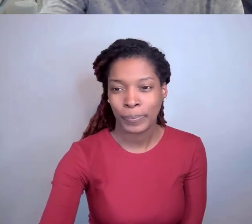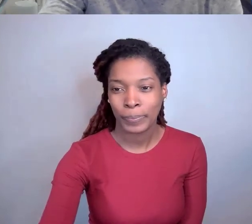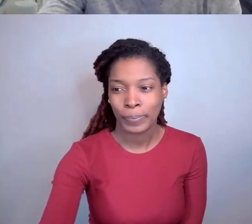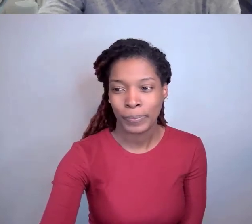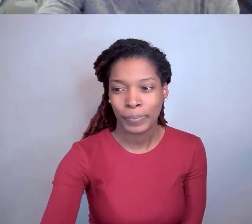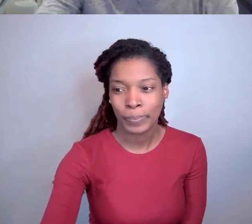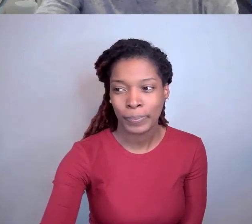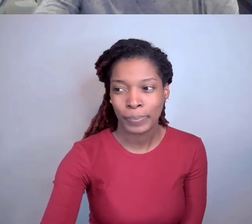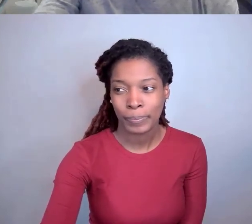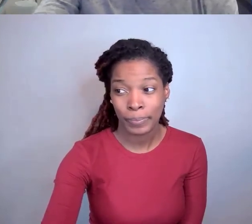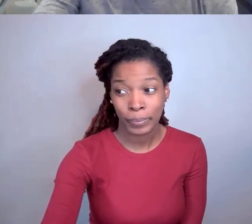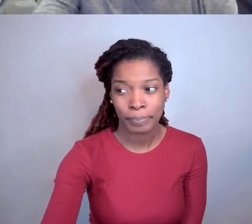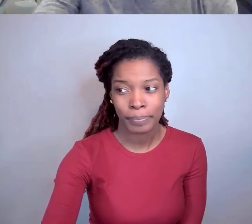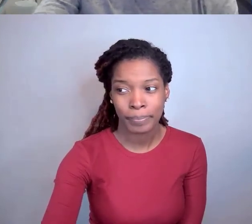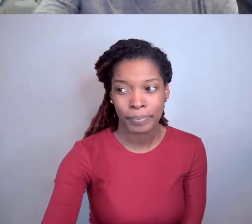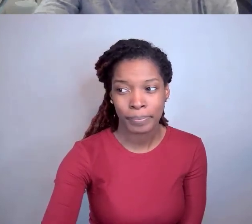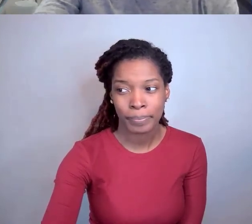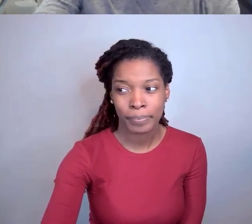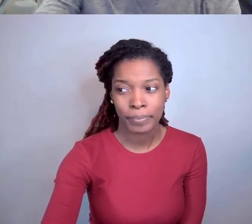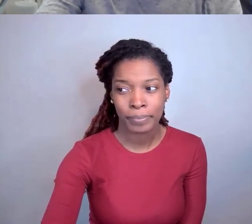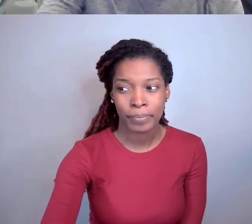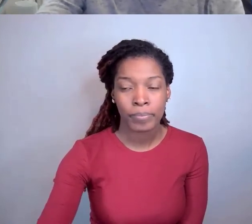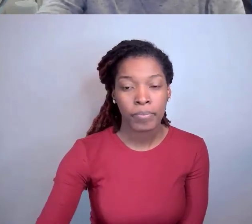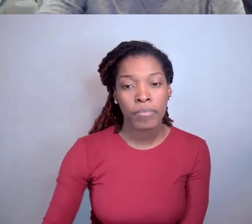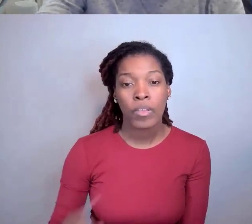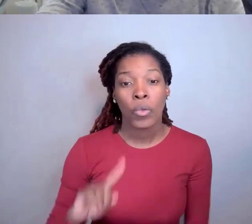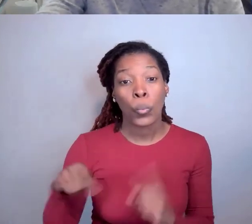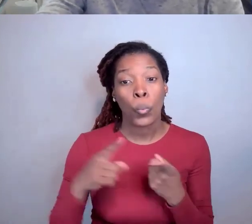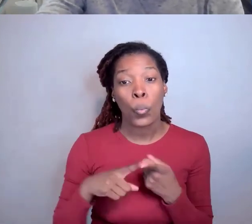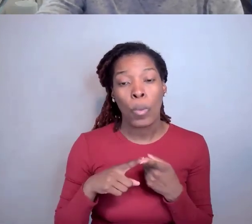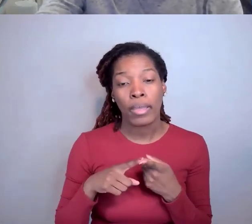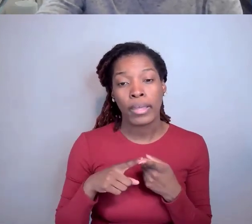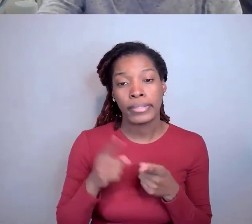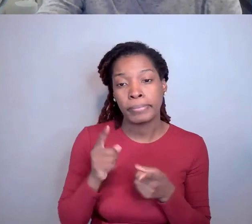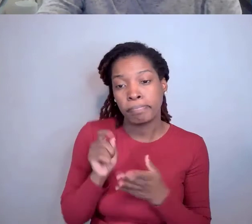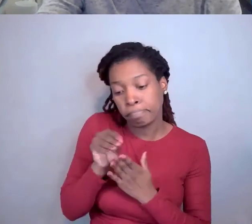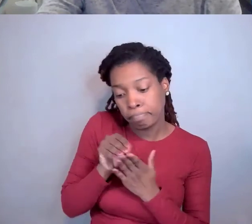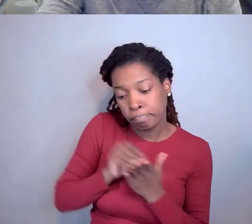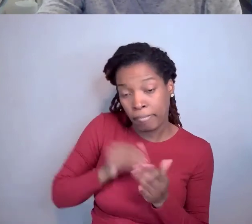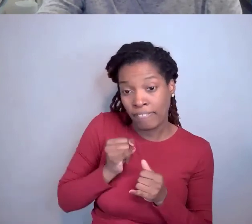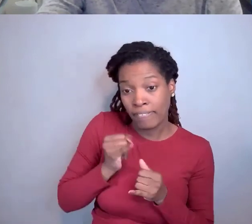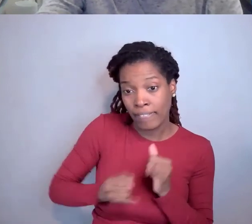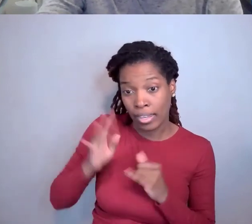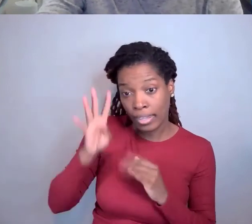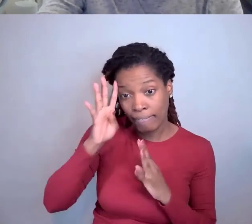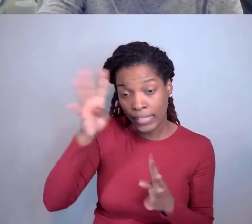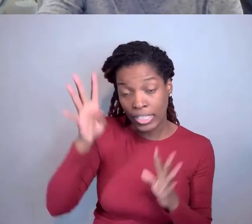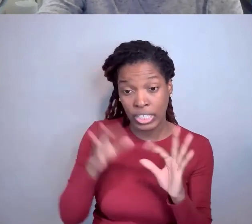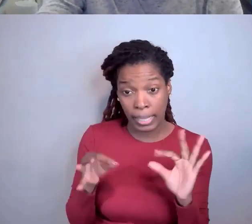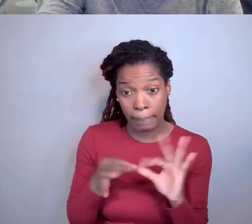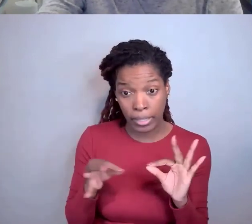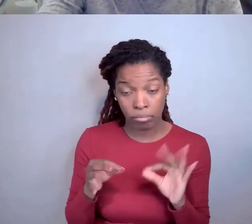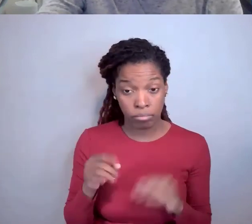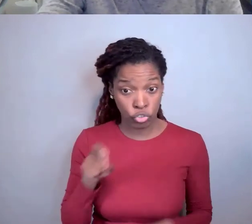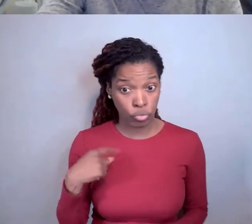Kristin Ta: Okay. When completing a final invention statement, should recipients list expired patents?